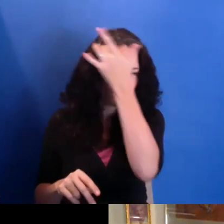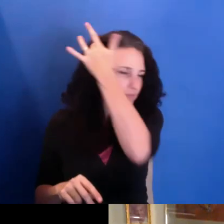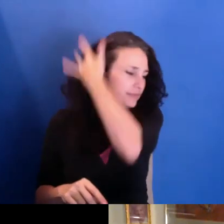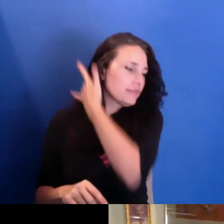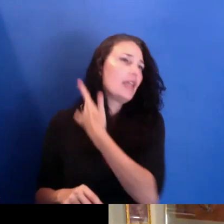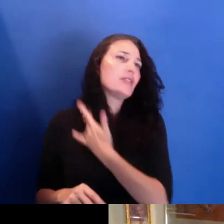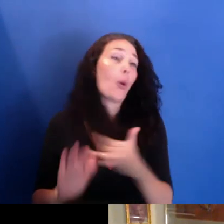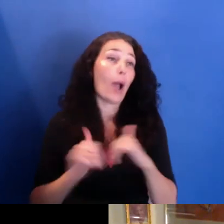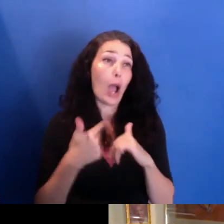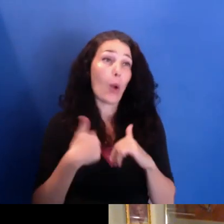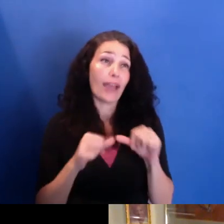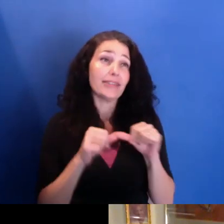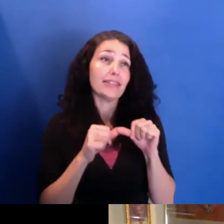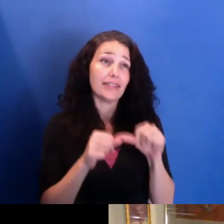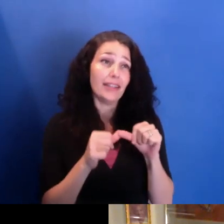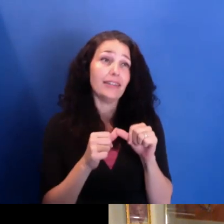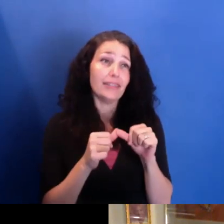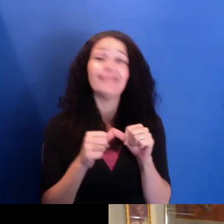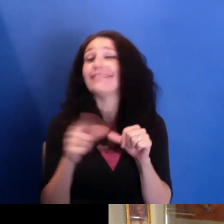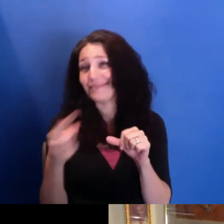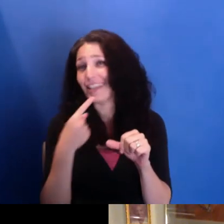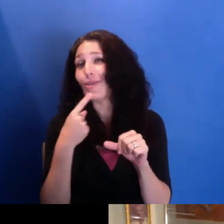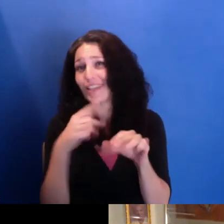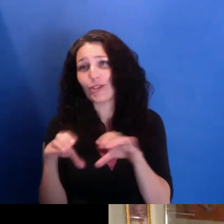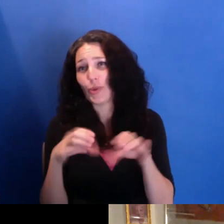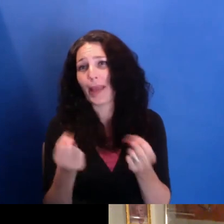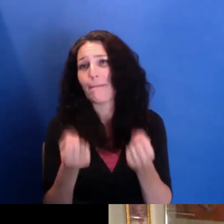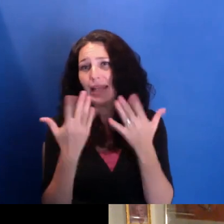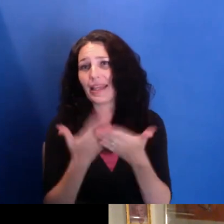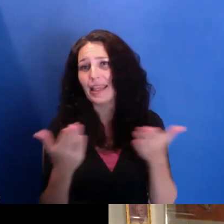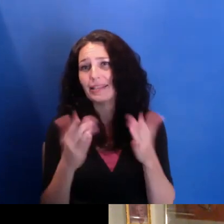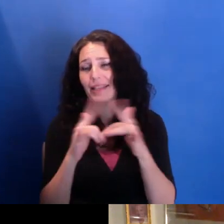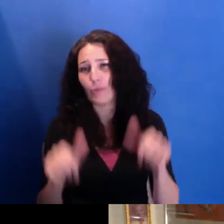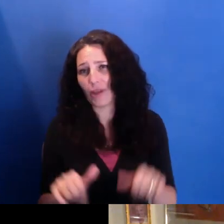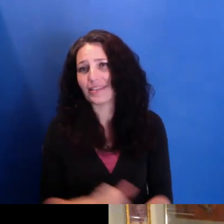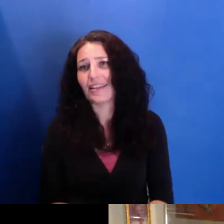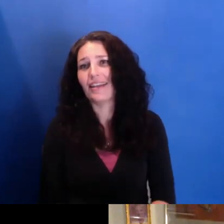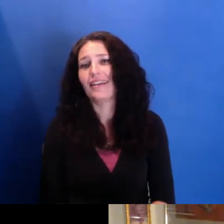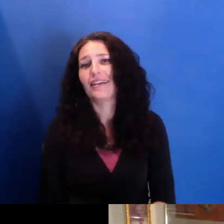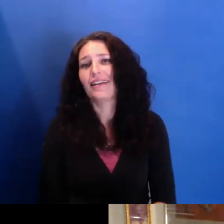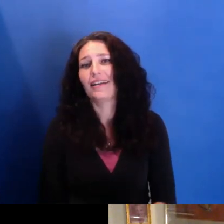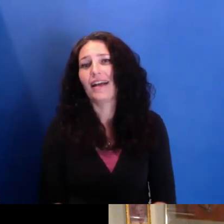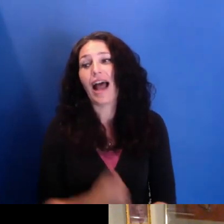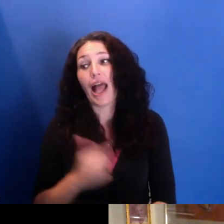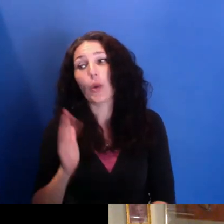I do-- you know, but of course I would like to spend more time-- and I think this is where a lot of us are--